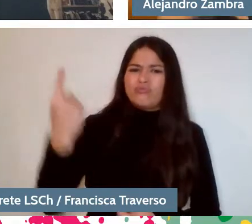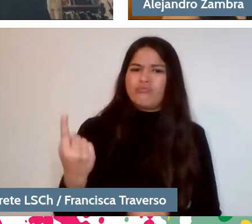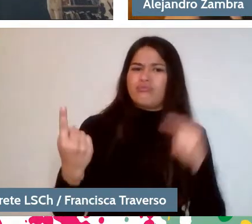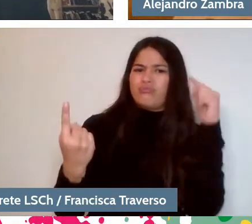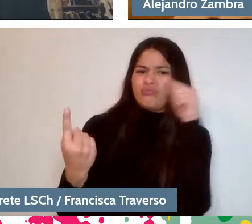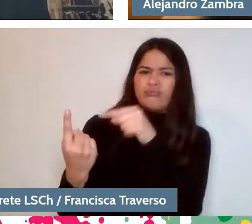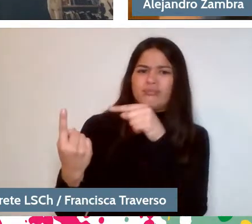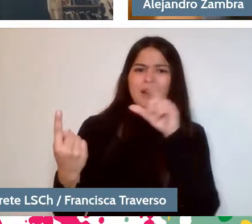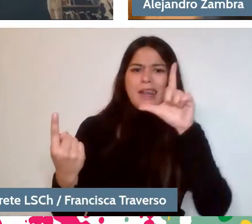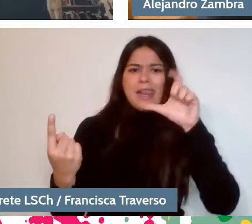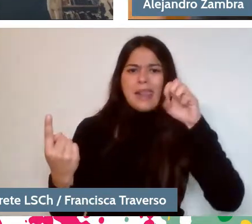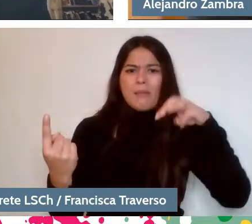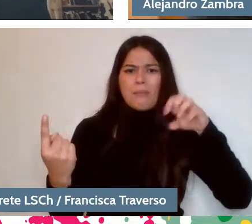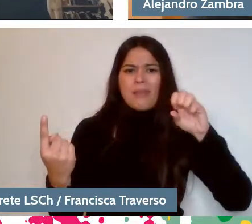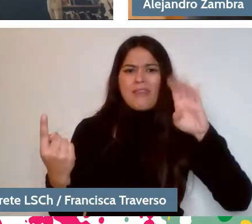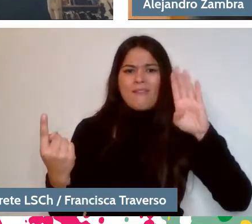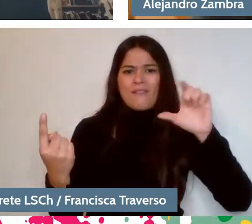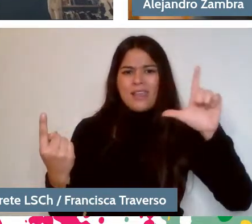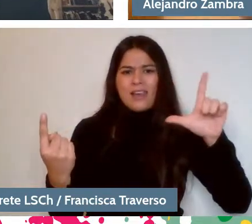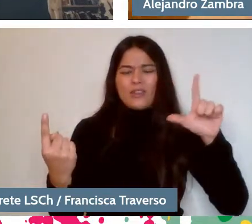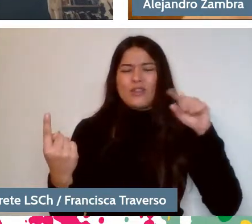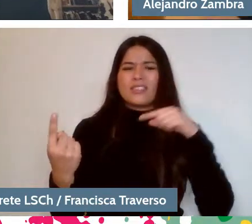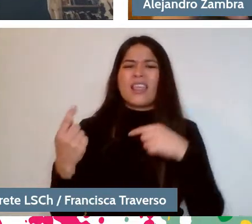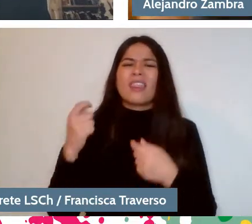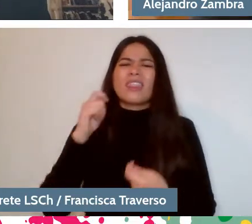about the canon, feminism,